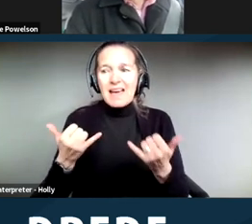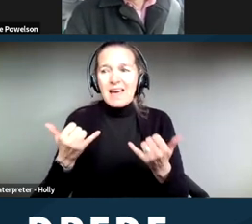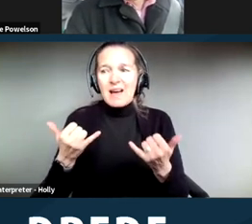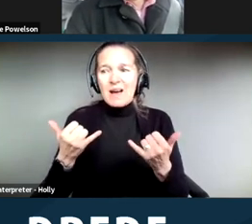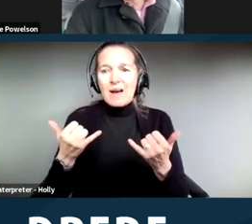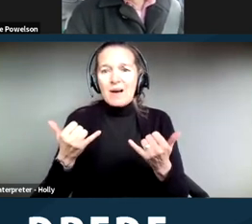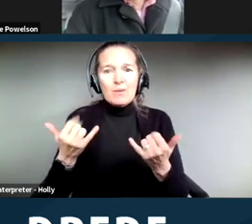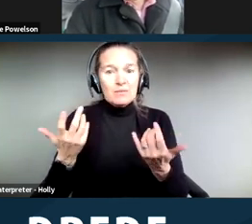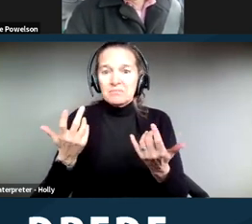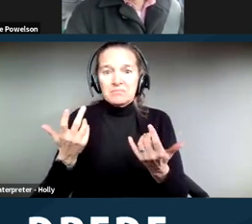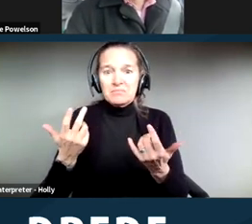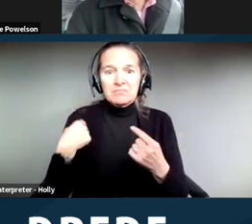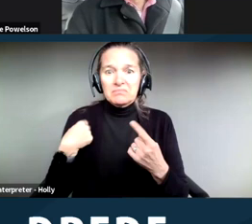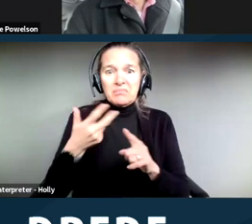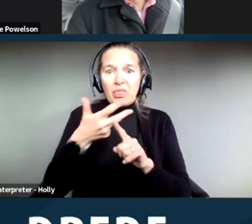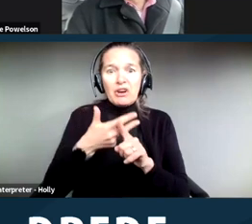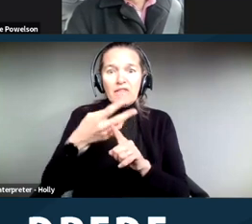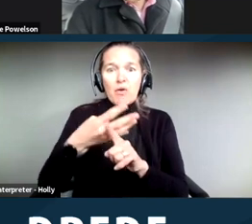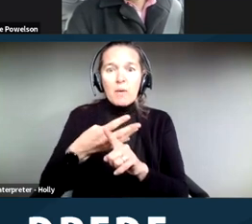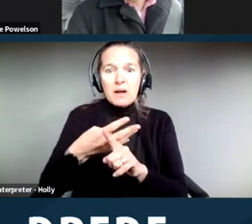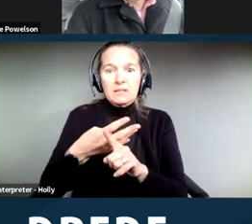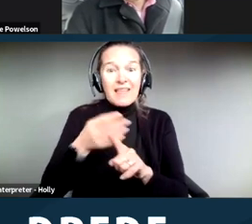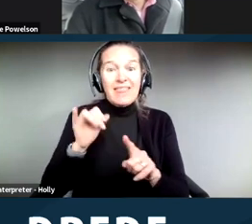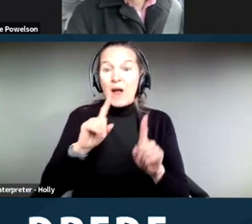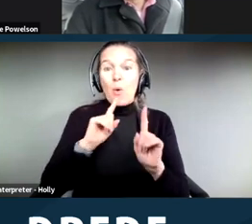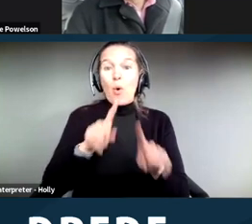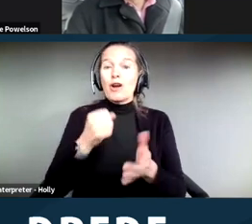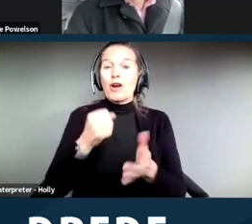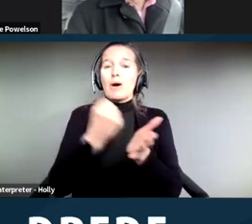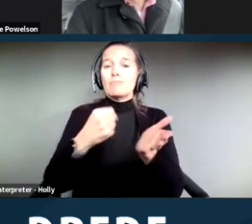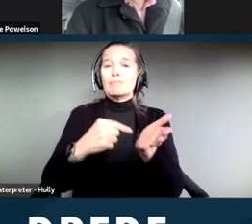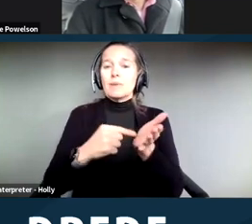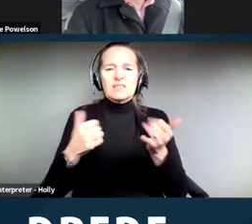three to four months since that order came out. And we still haven't completed those. Right? So